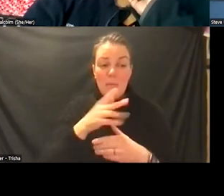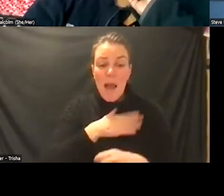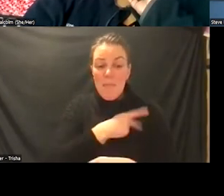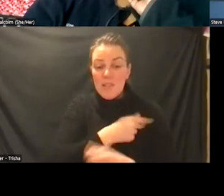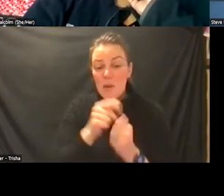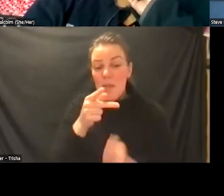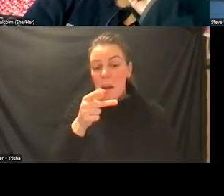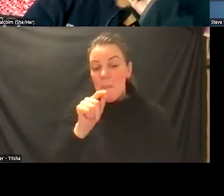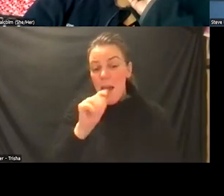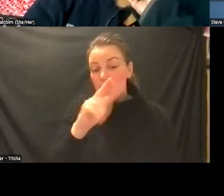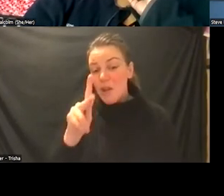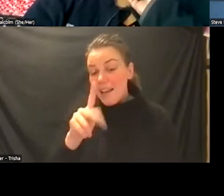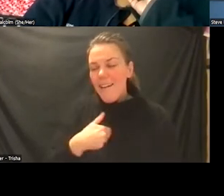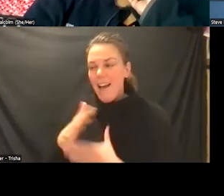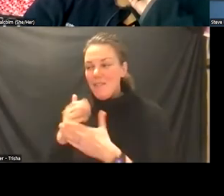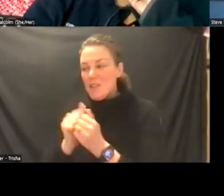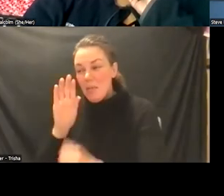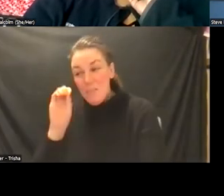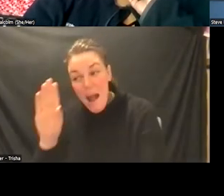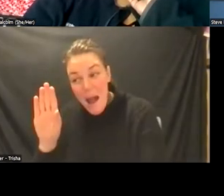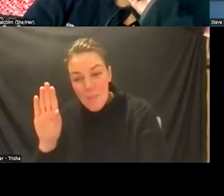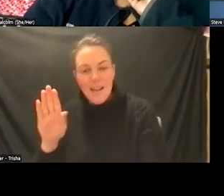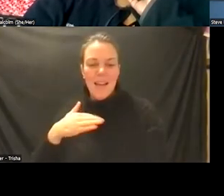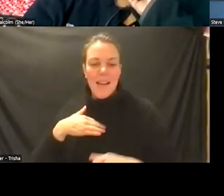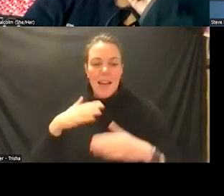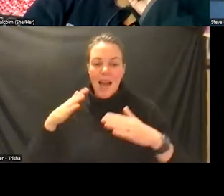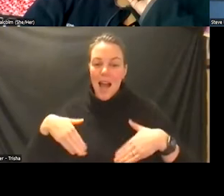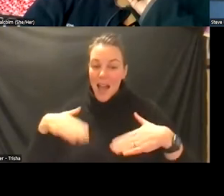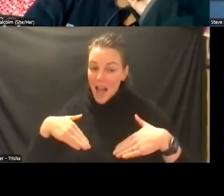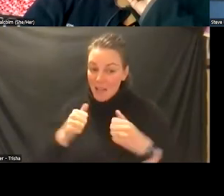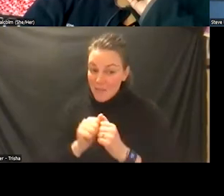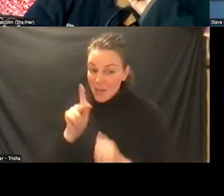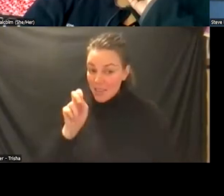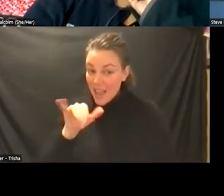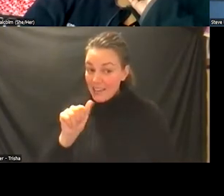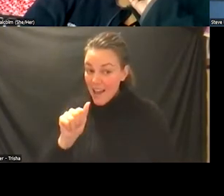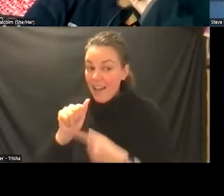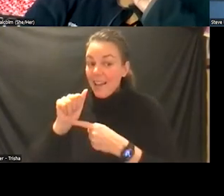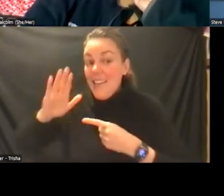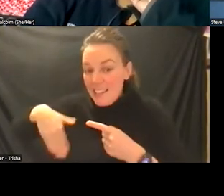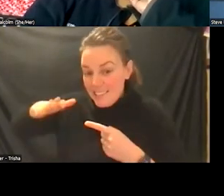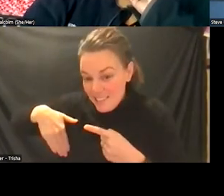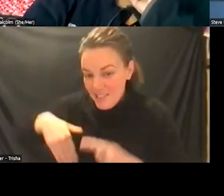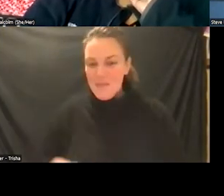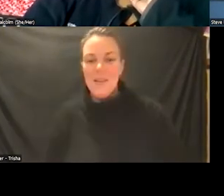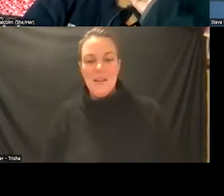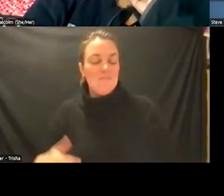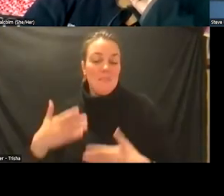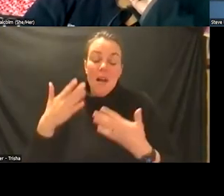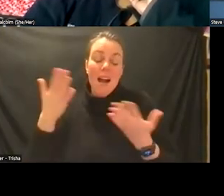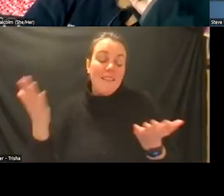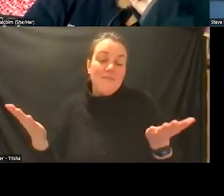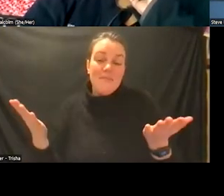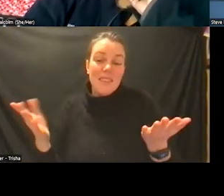with bob um i haven't shared pictures with kenya yet but it's um i don't i don't know this group